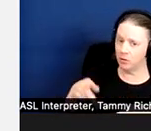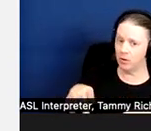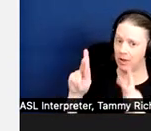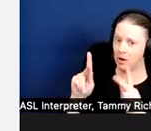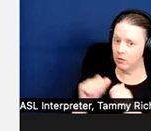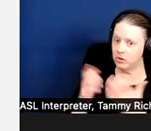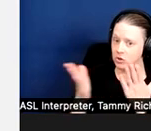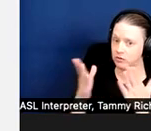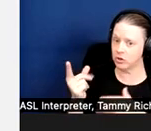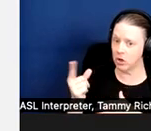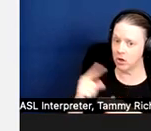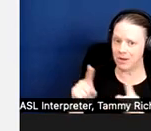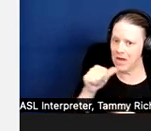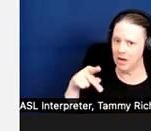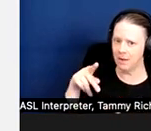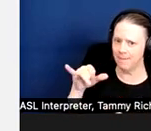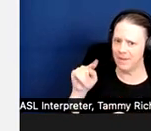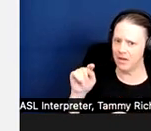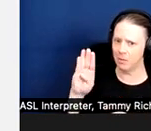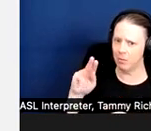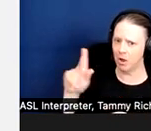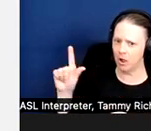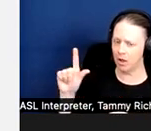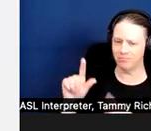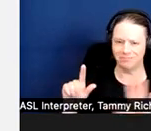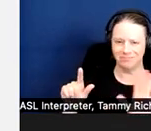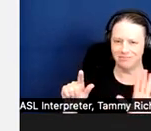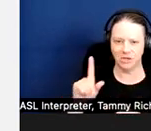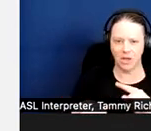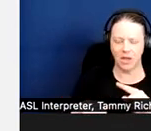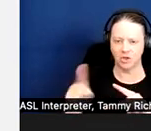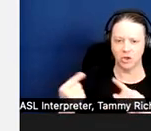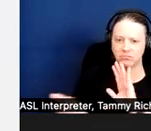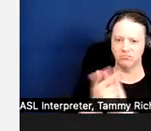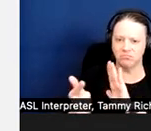not a Pit Bull, you can't just have a blanket ban.